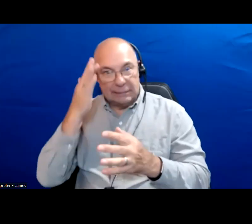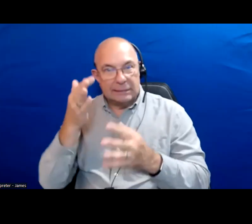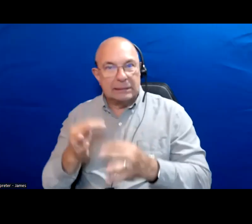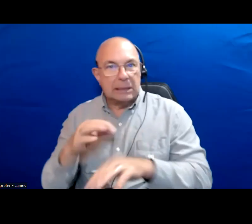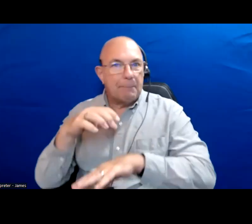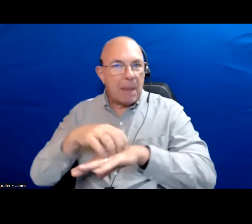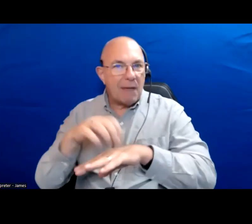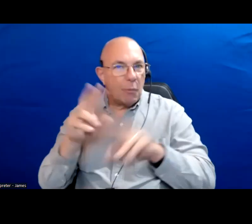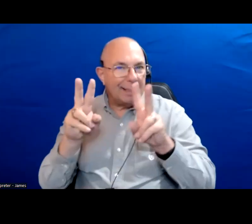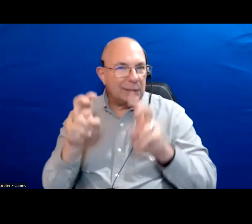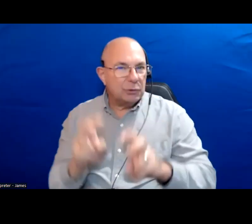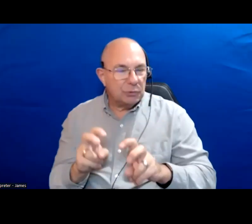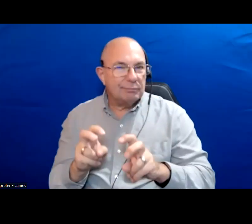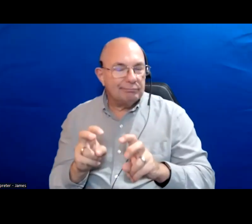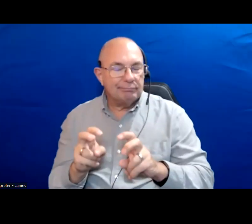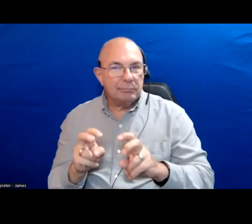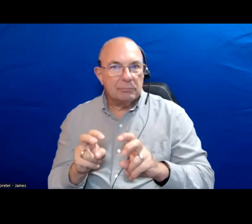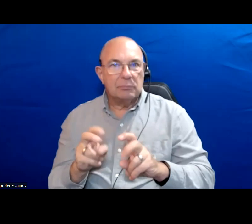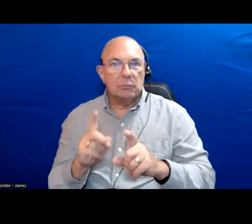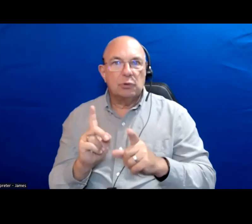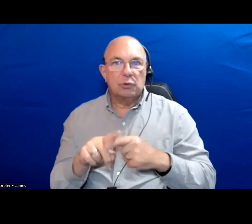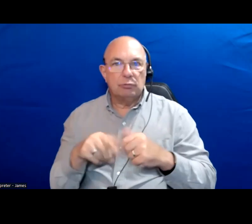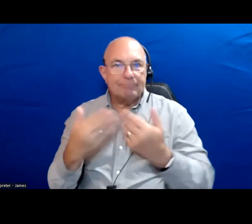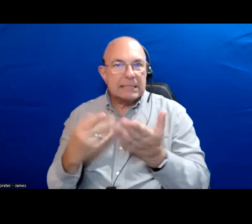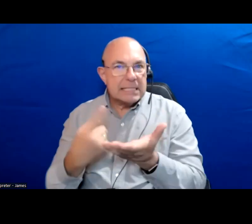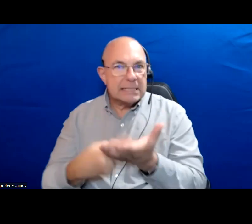issues to give space to in the candidate trackers.